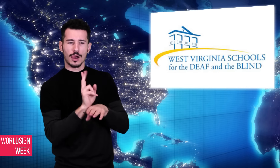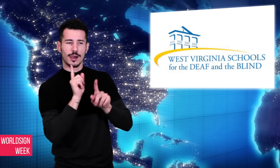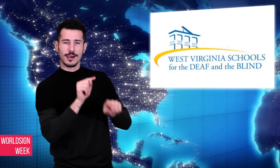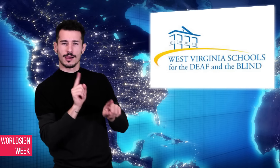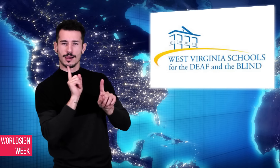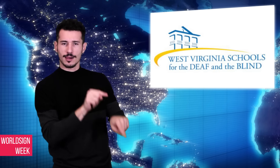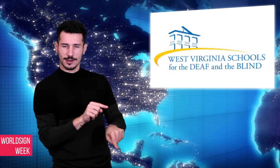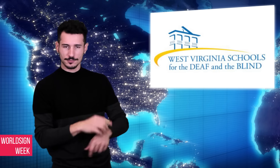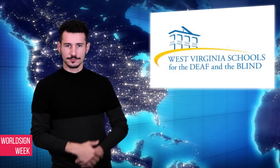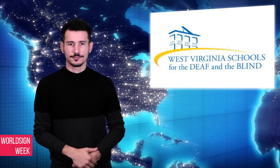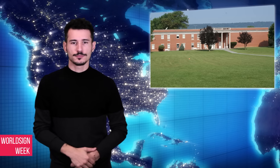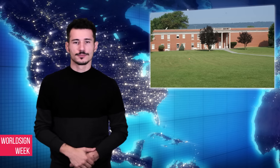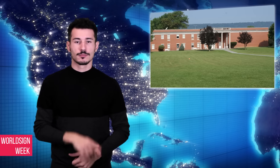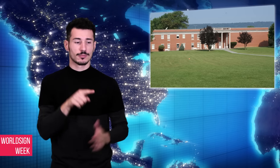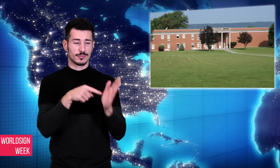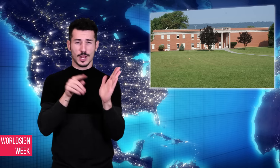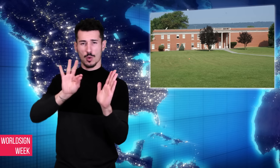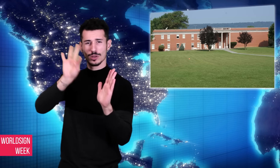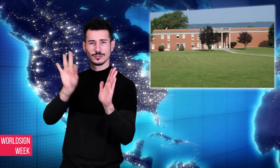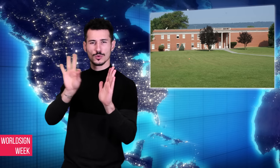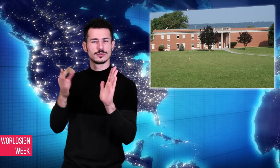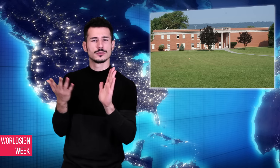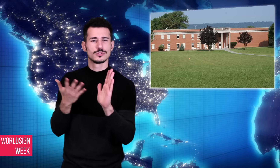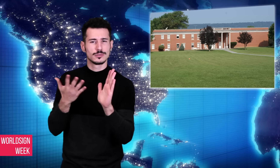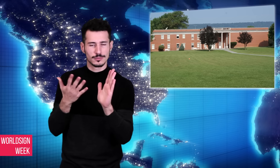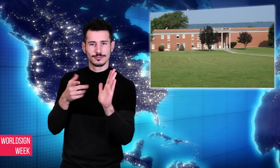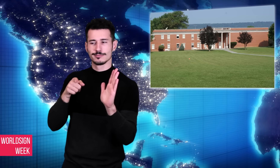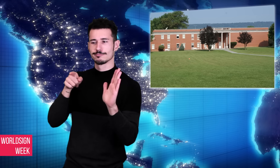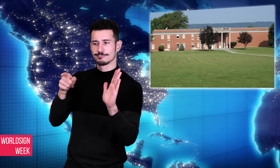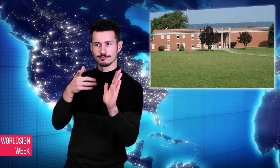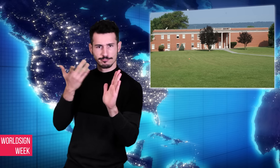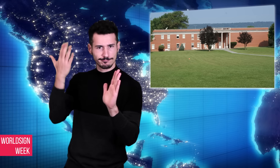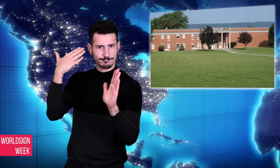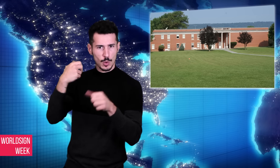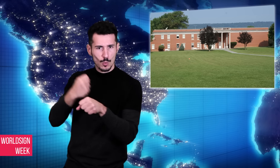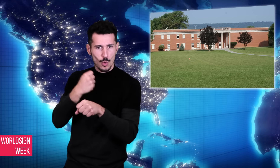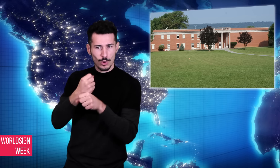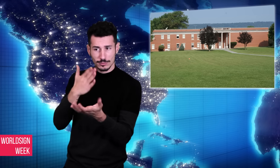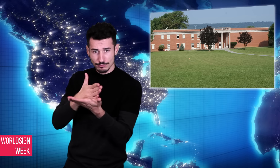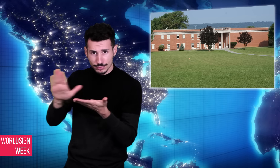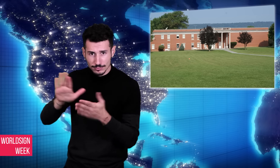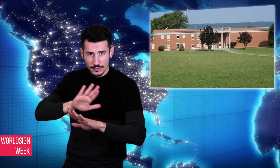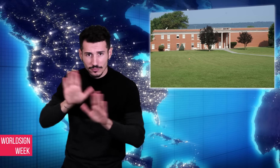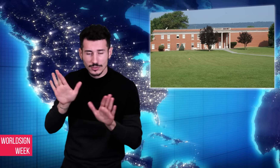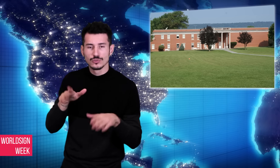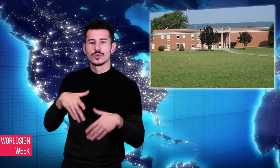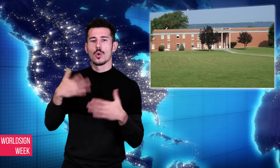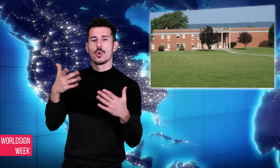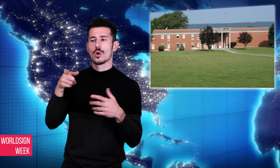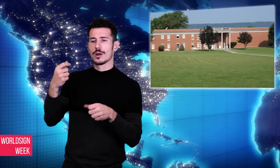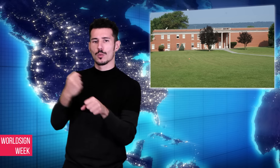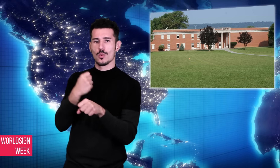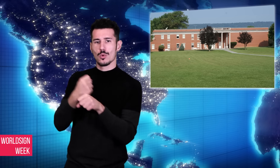last Friday for allegedly giving untruthful answer two years ago to a